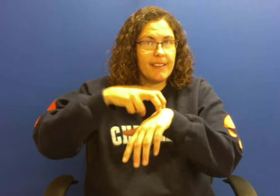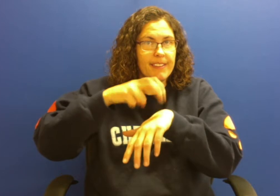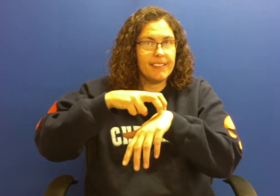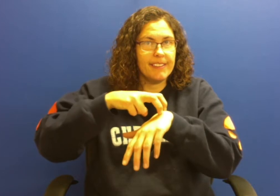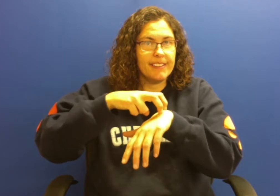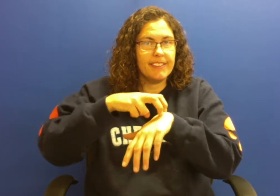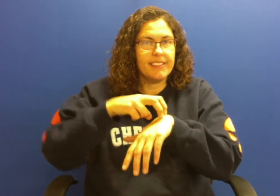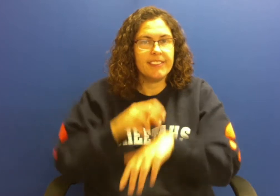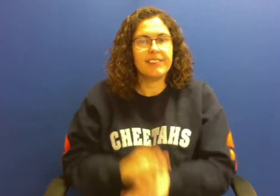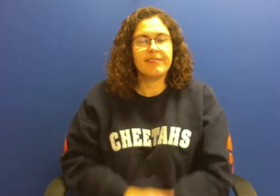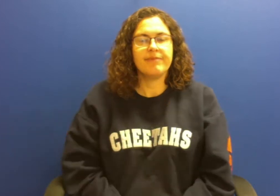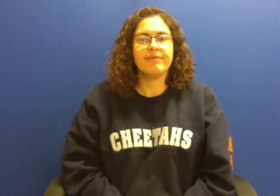potato